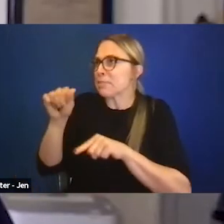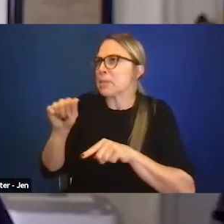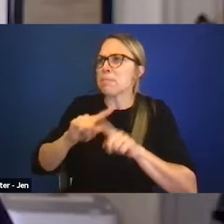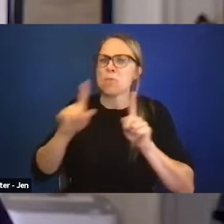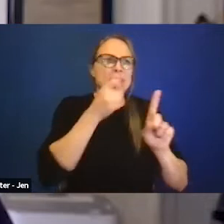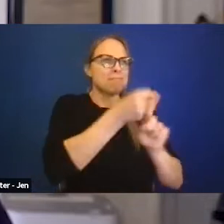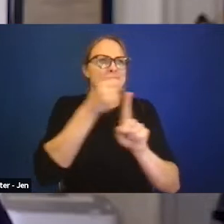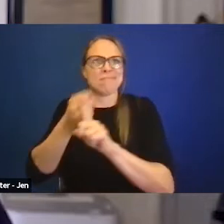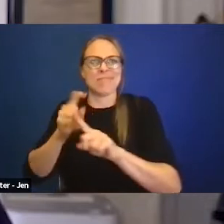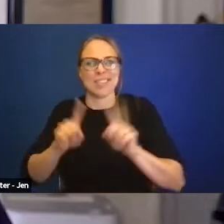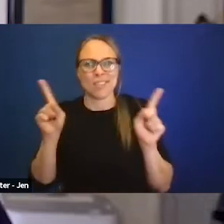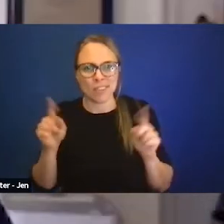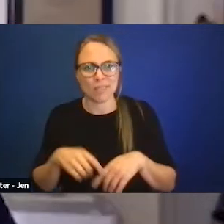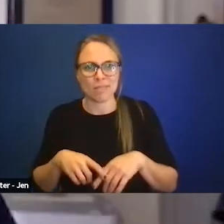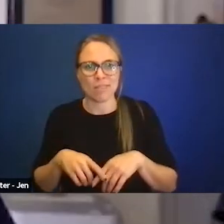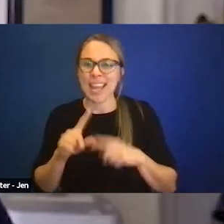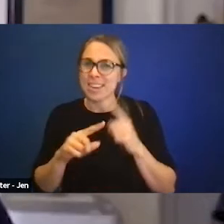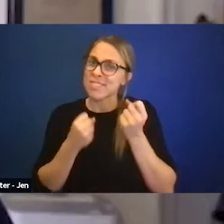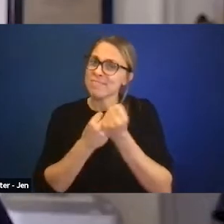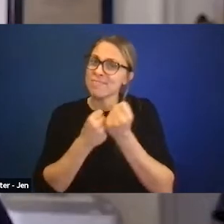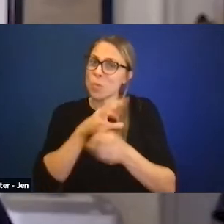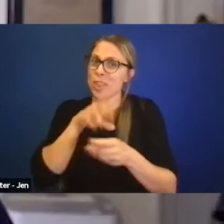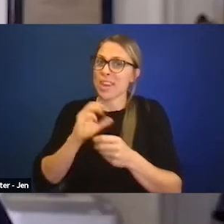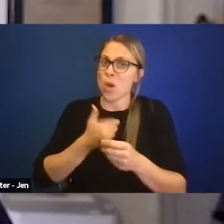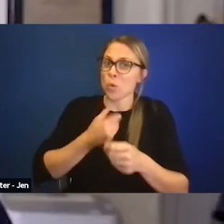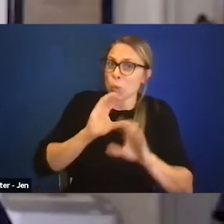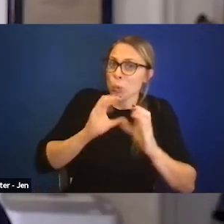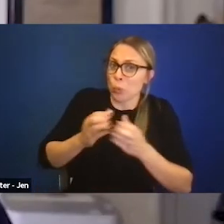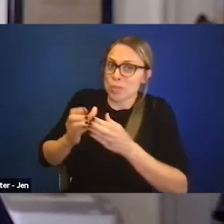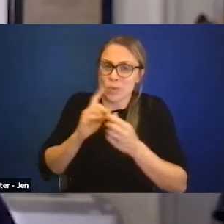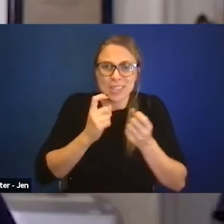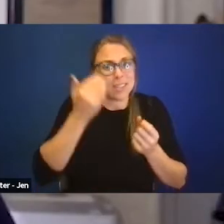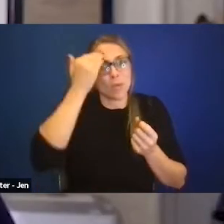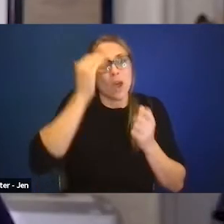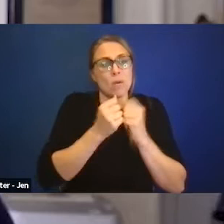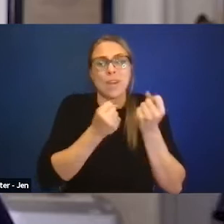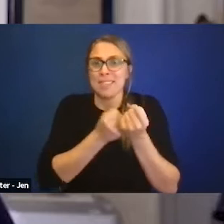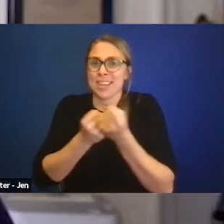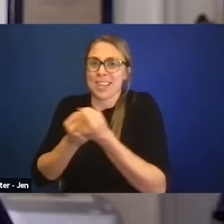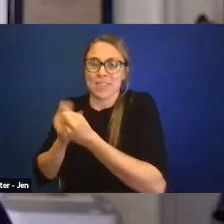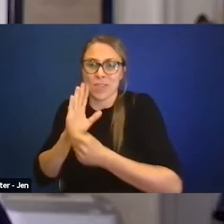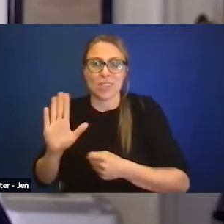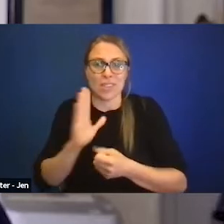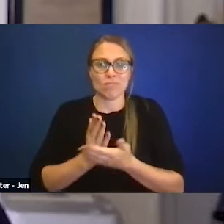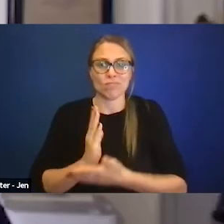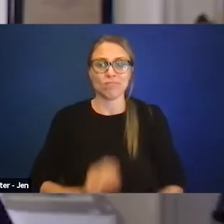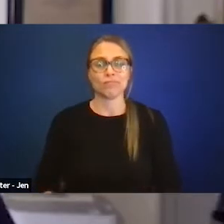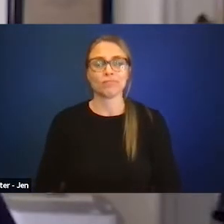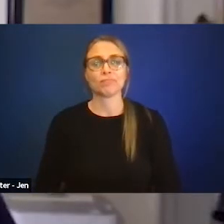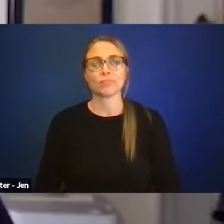both internally within the groups that we're working with, and you know, for example,